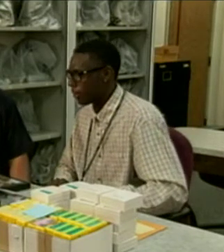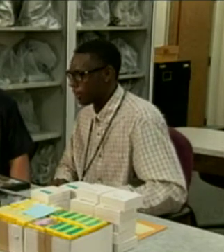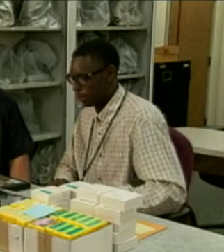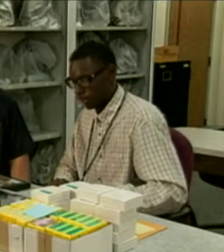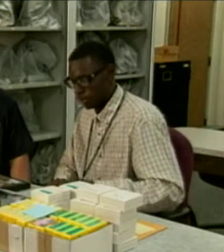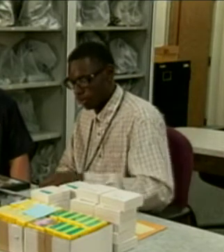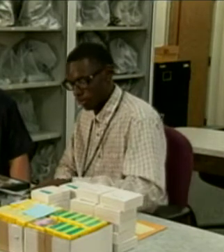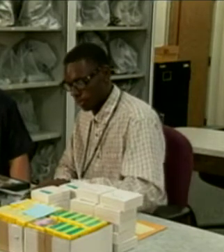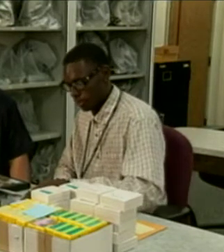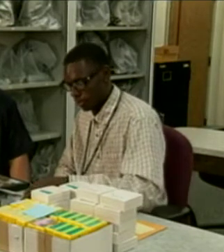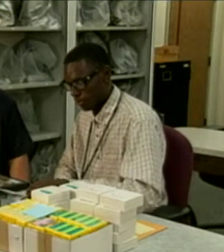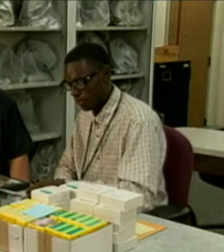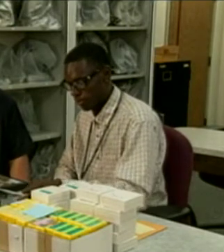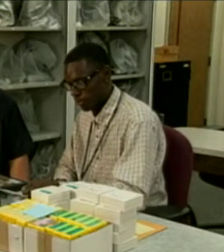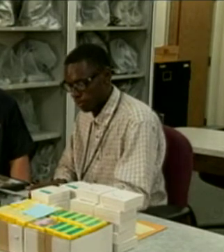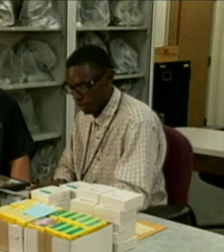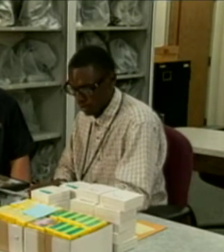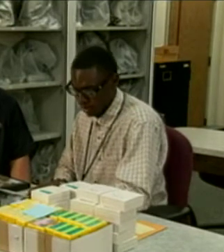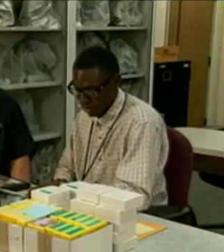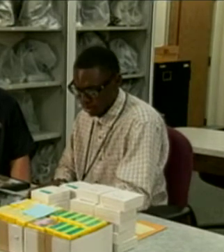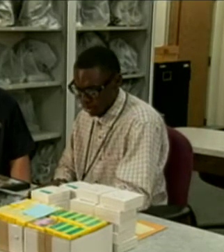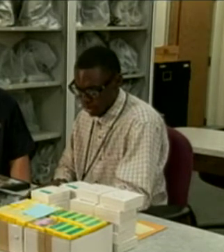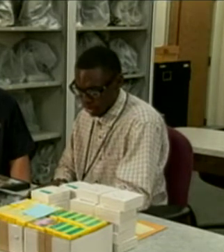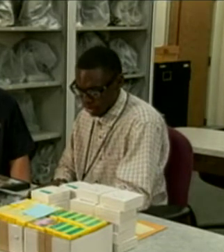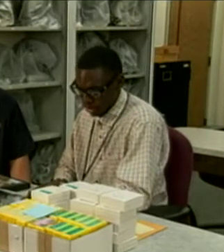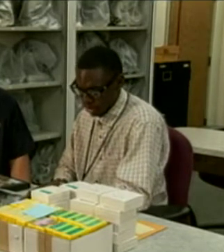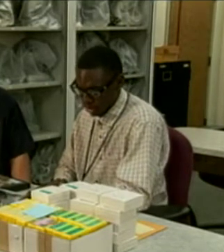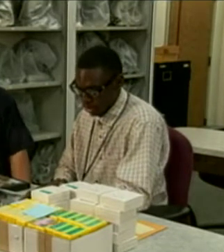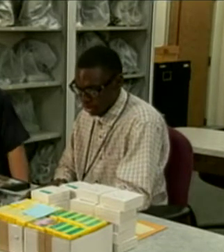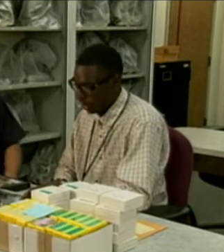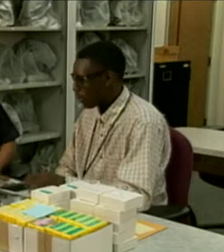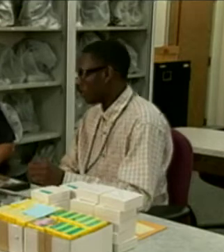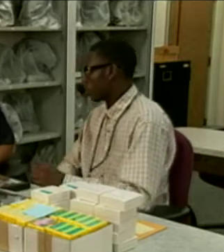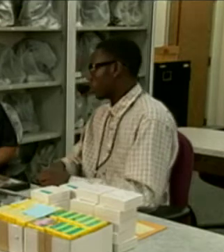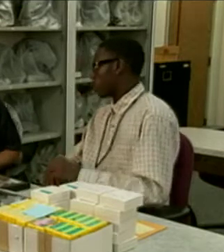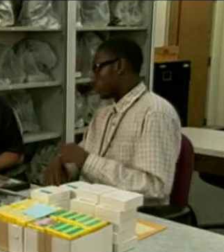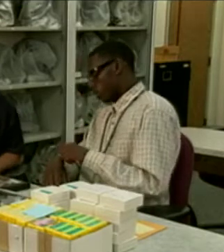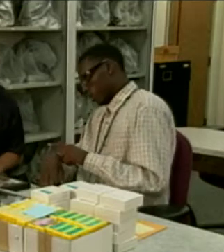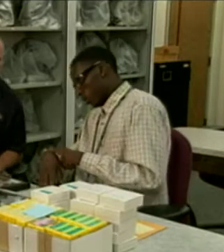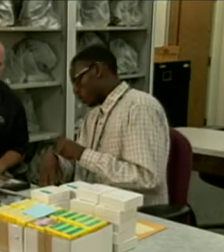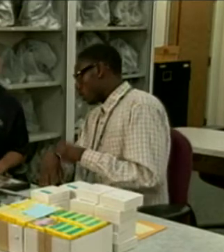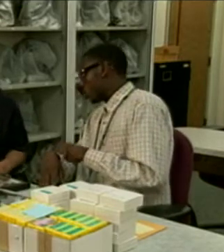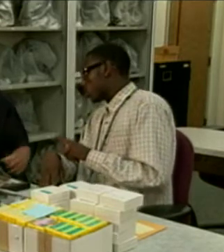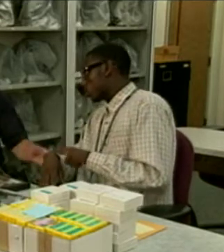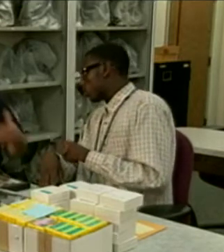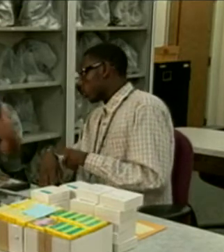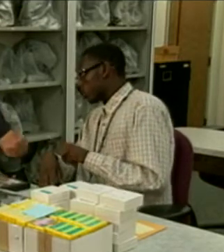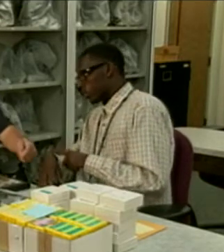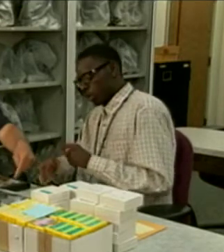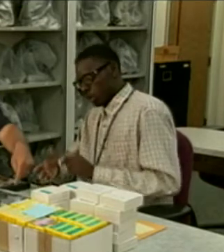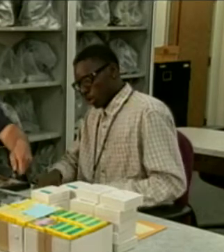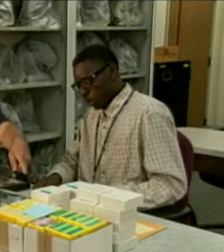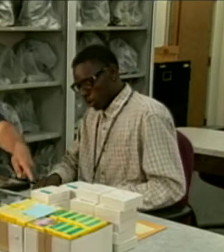our student Carroll Barnes is learning some of the big pictures about employment. He's learning the kinds of things